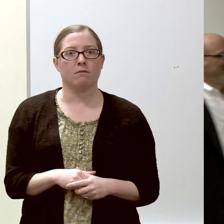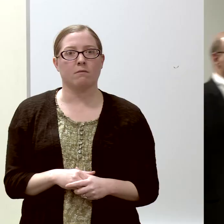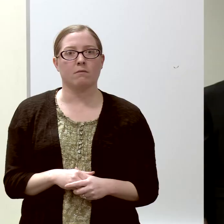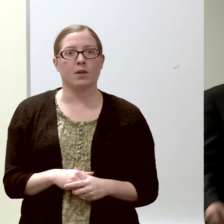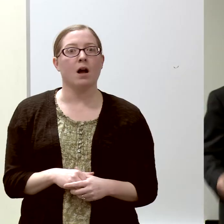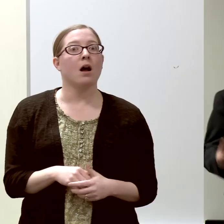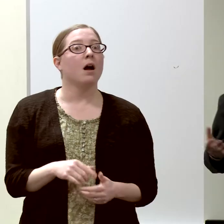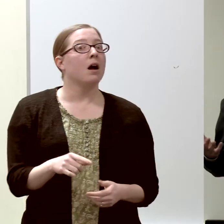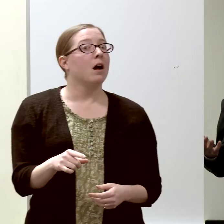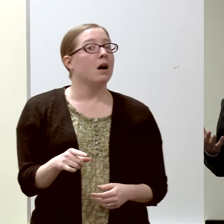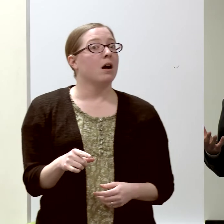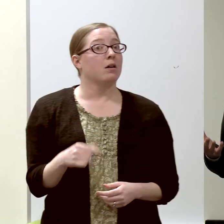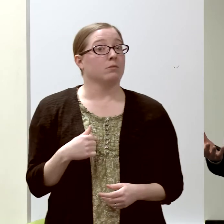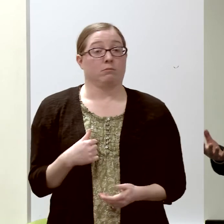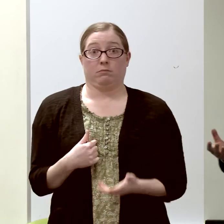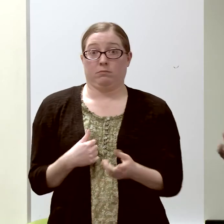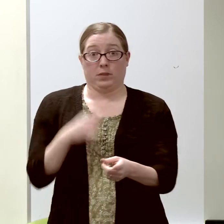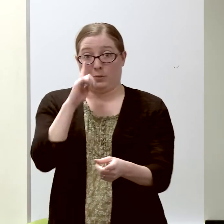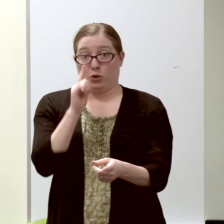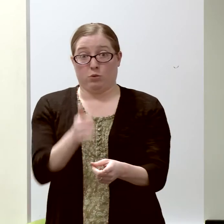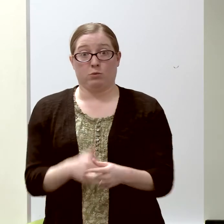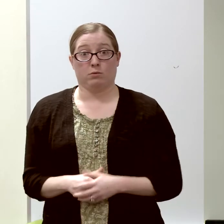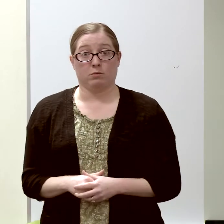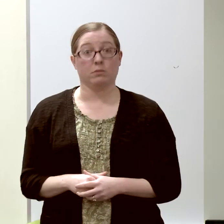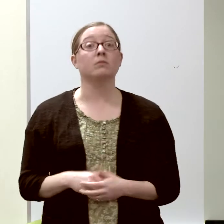Growing up in a university environment...